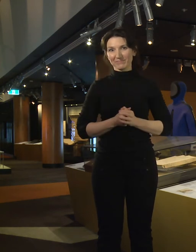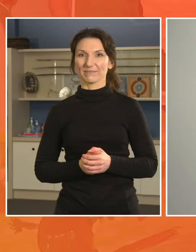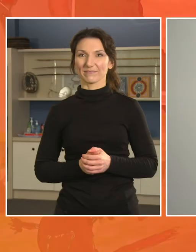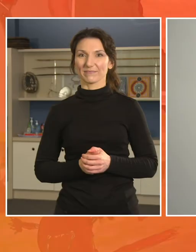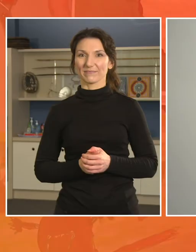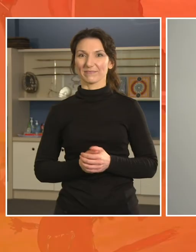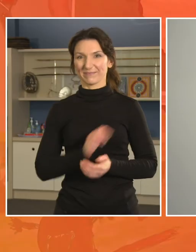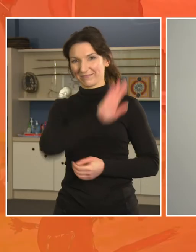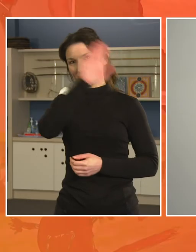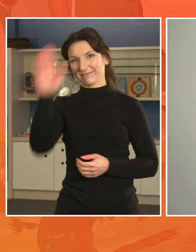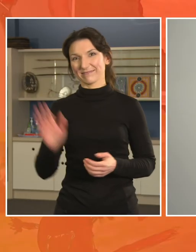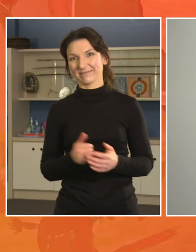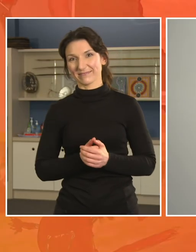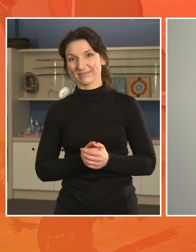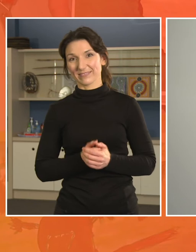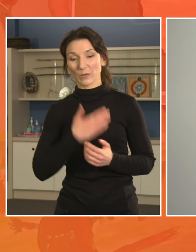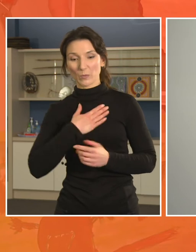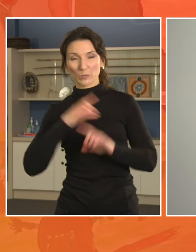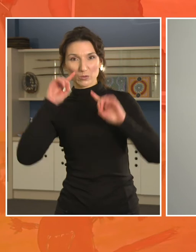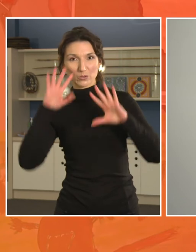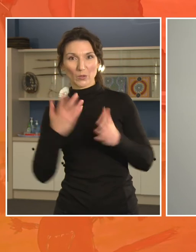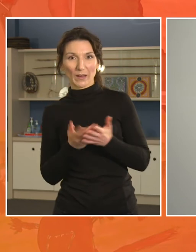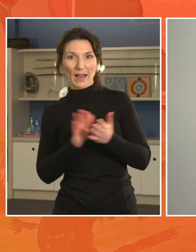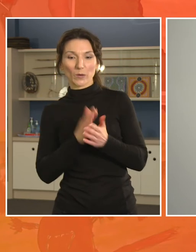Hello everyone. We’re going to show you how to make your own animal jigsaw